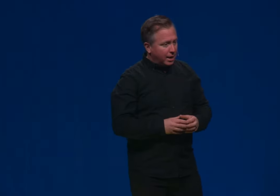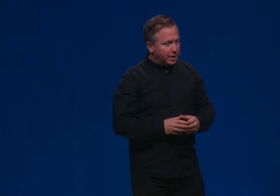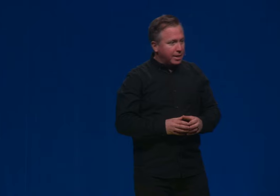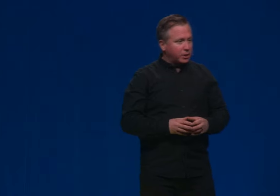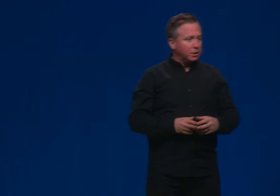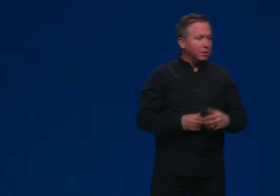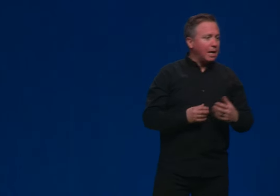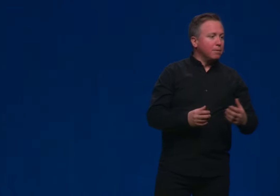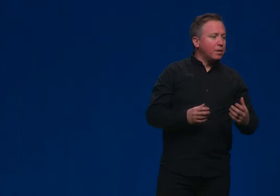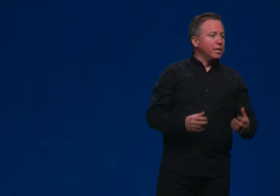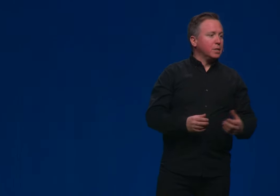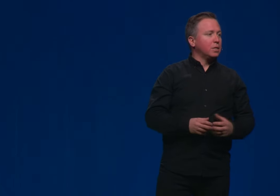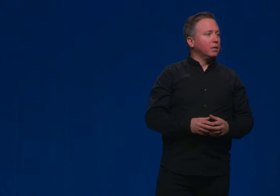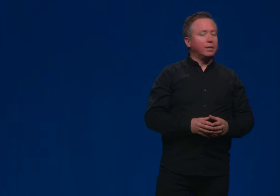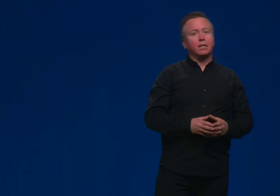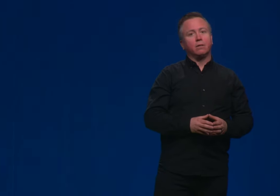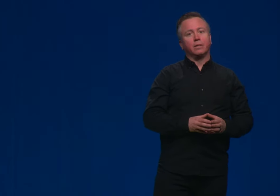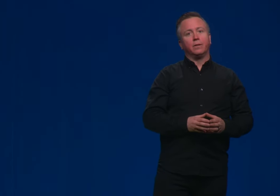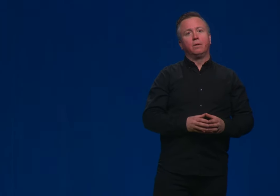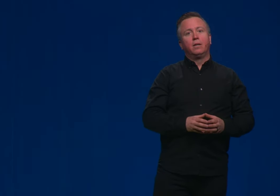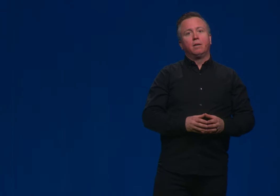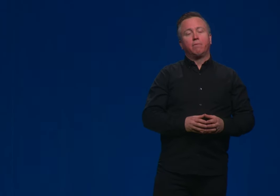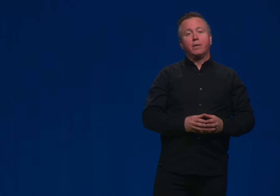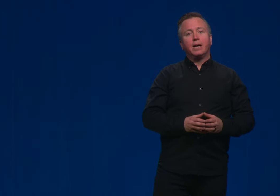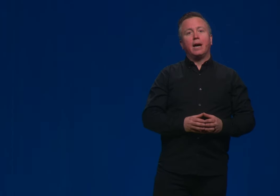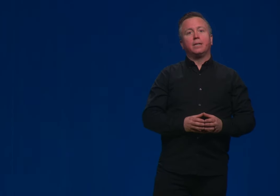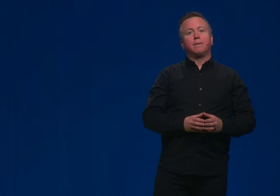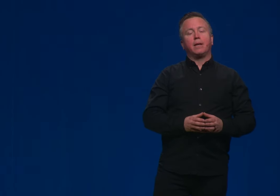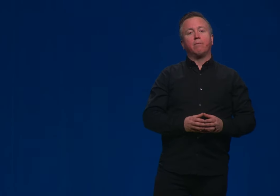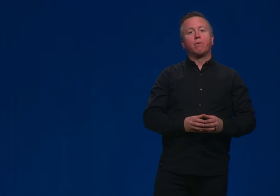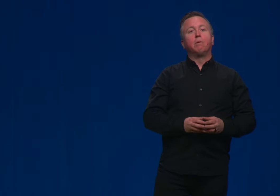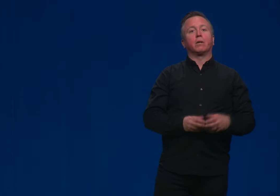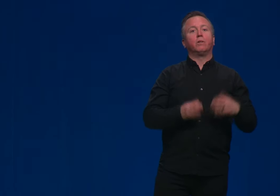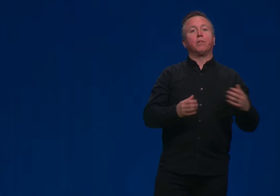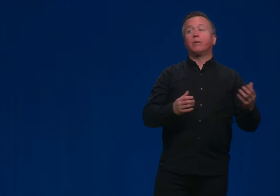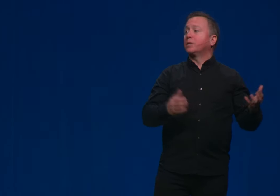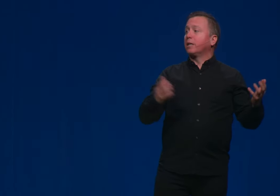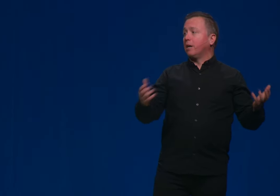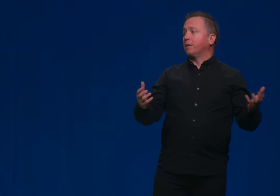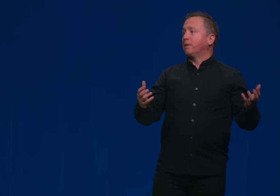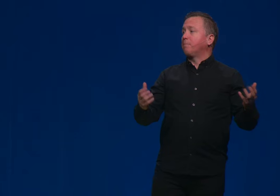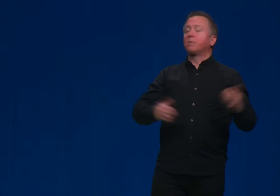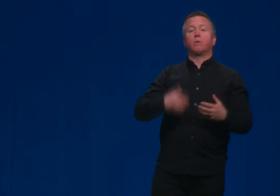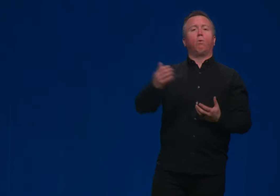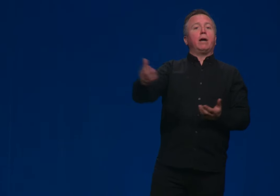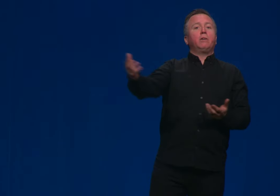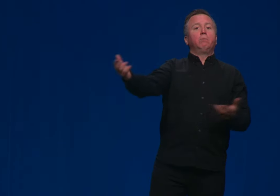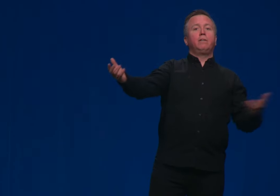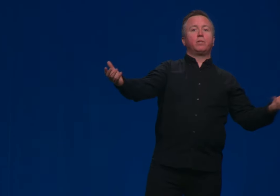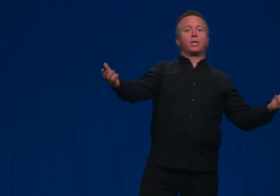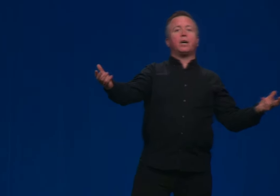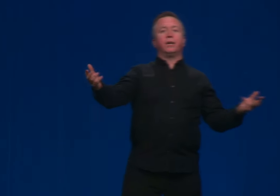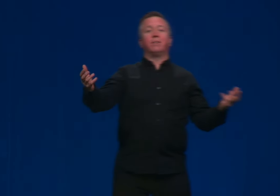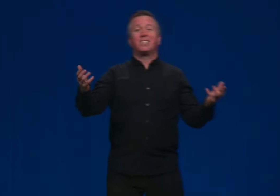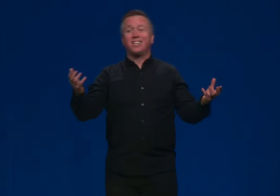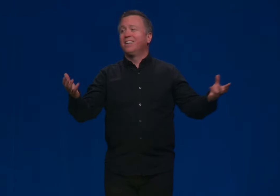And he actually became a theist not that long ago before he died. And he wrote a book called There Is a God. And people said, Well, why do you believe there's a God now? And he said,